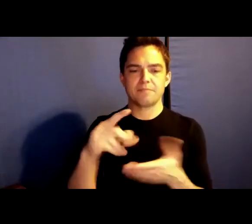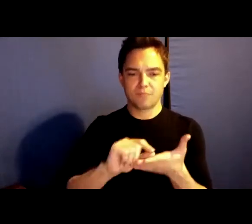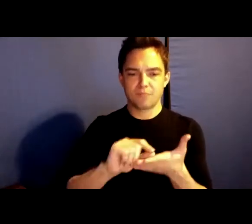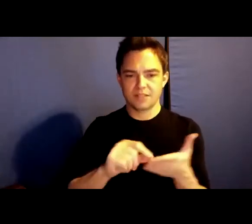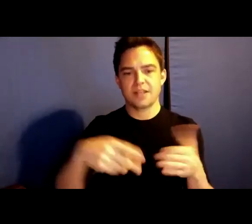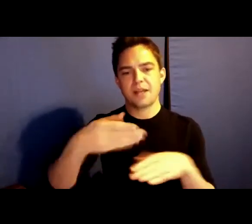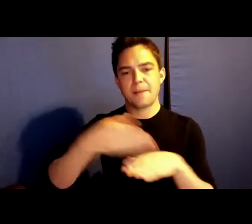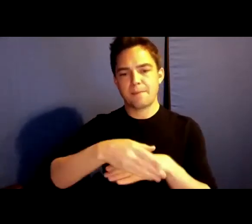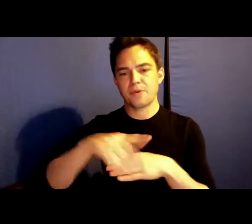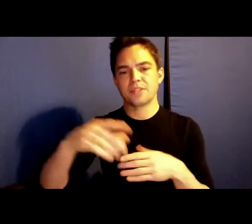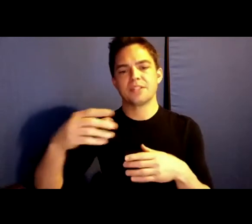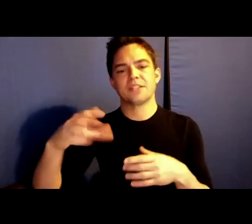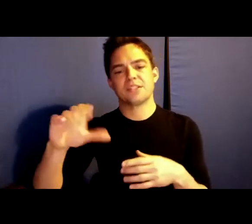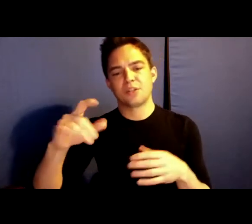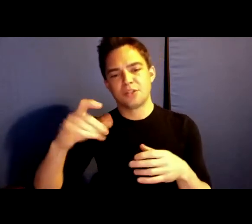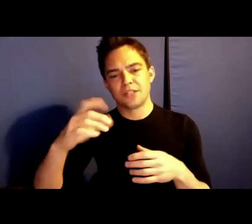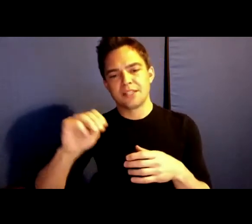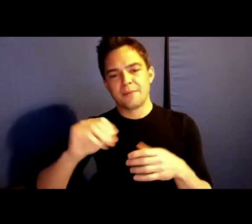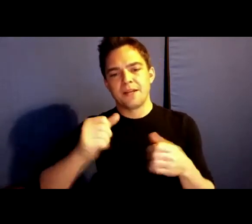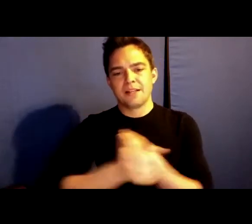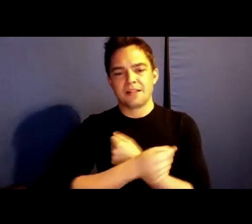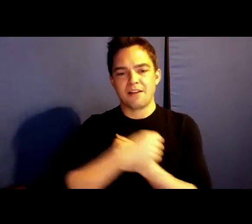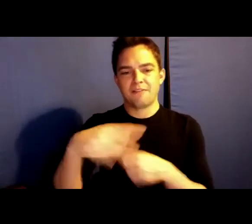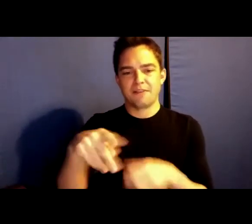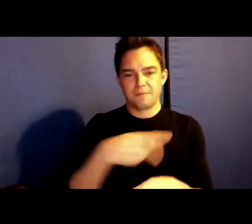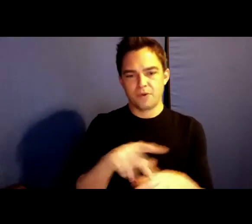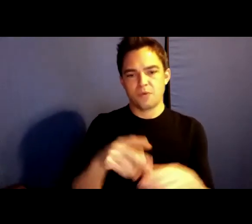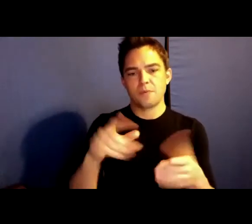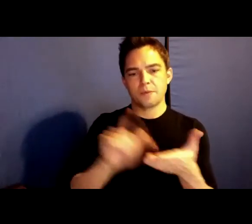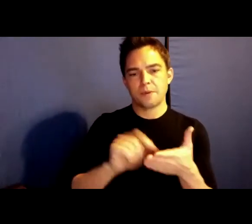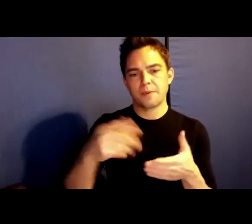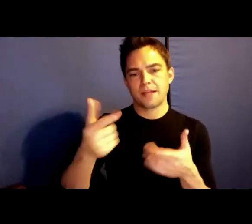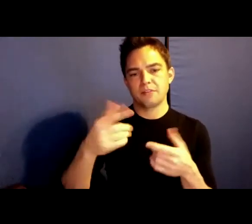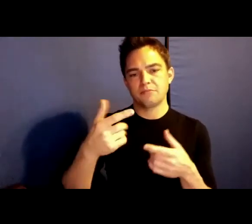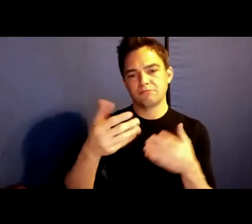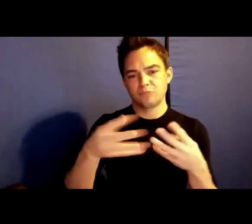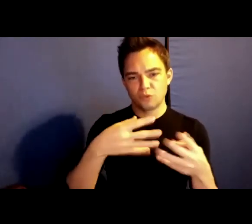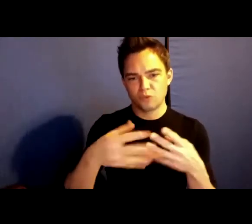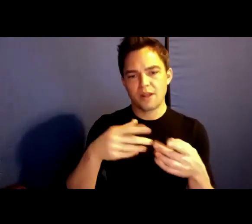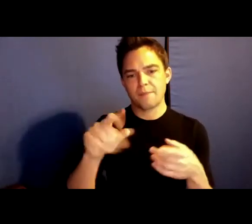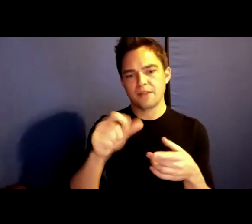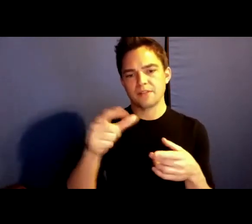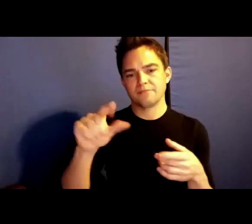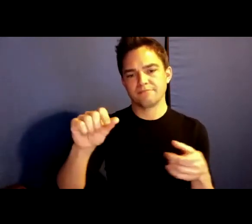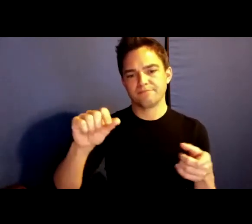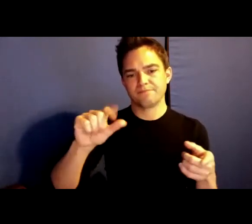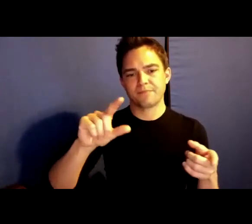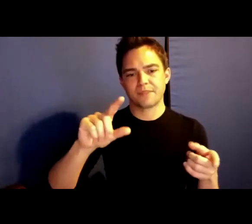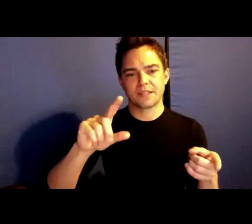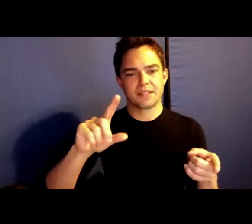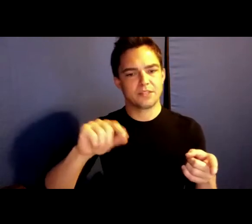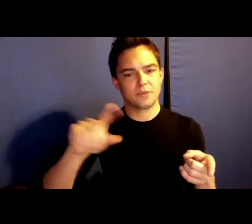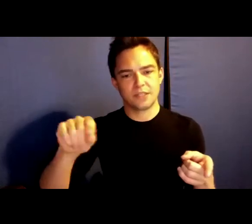Poem was published by Graywolf Press in 2020. For which she won the Pulitzer Prize for poetry in 2021.